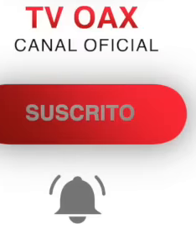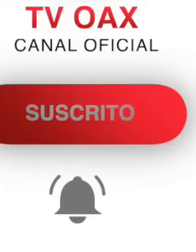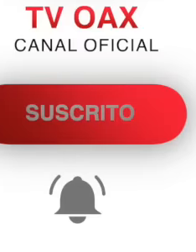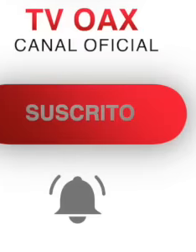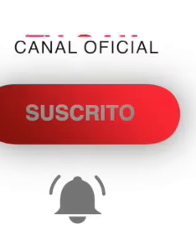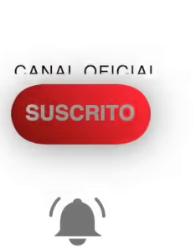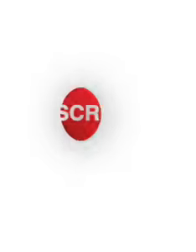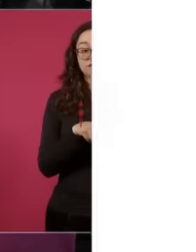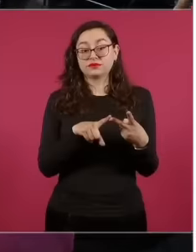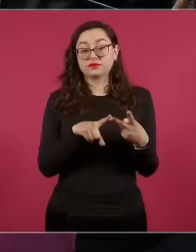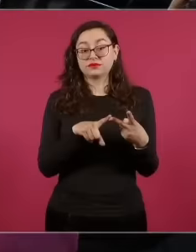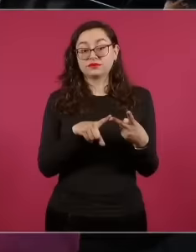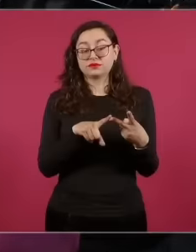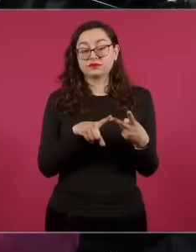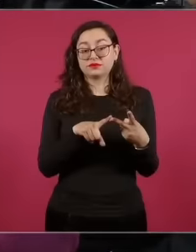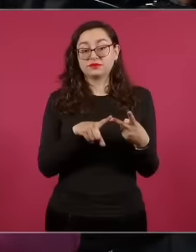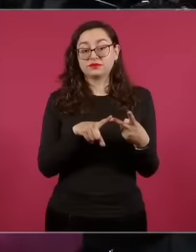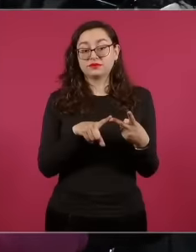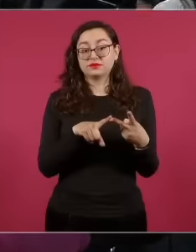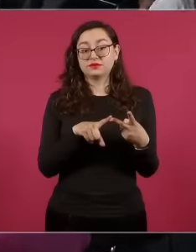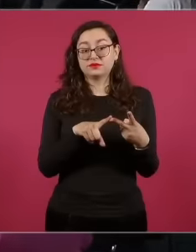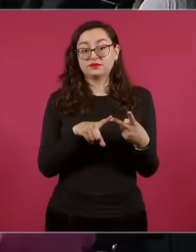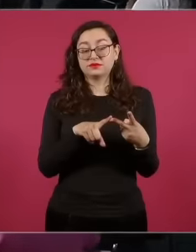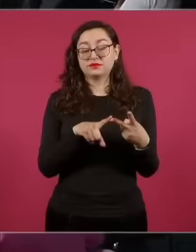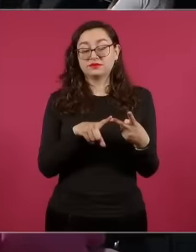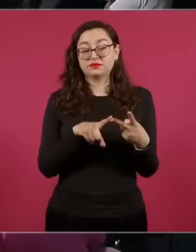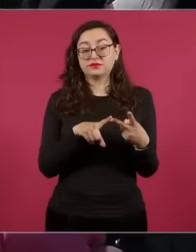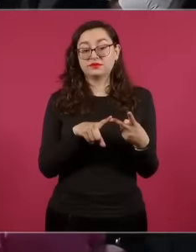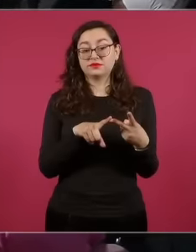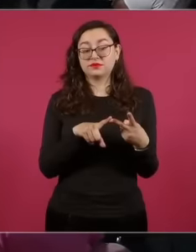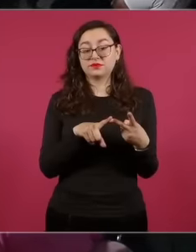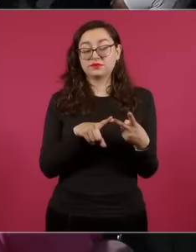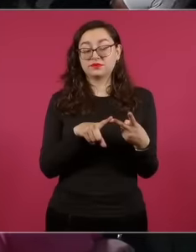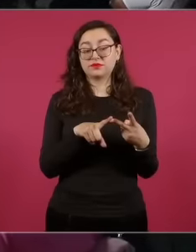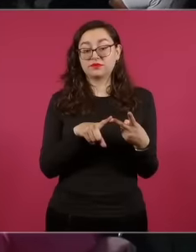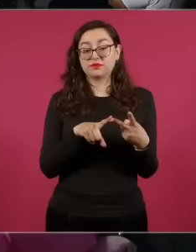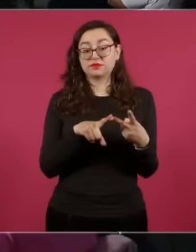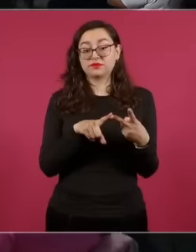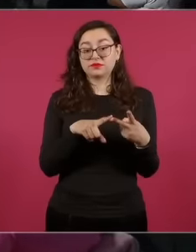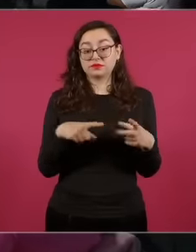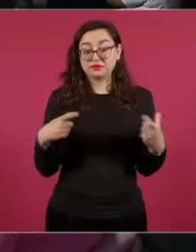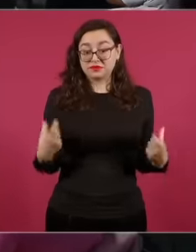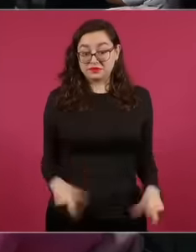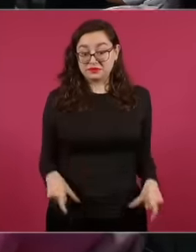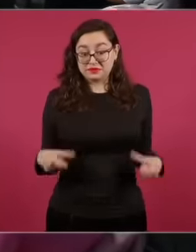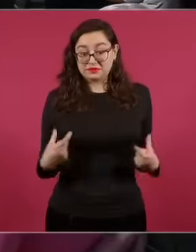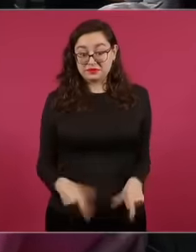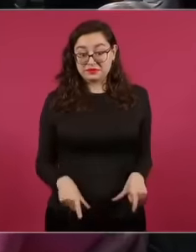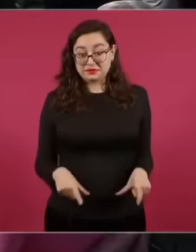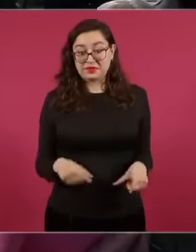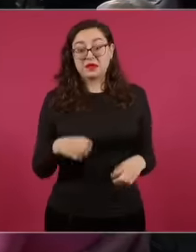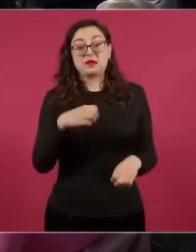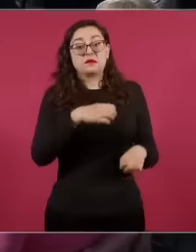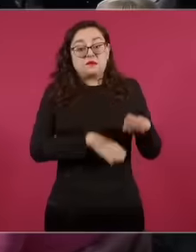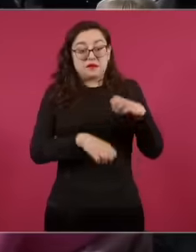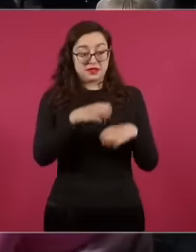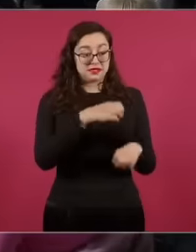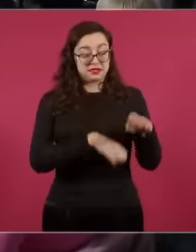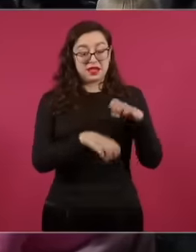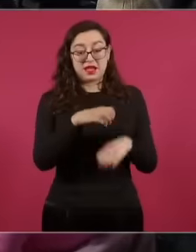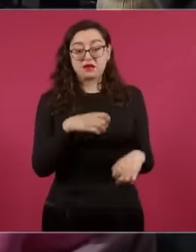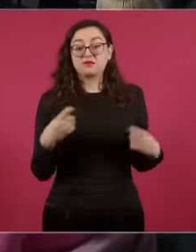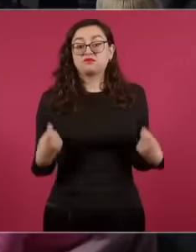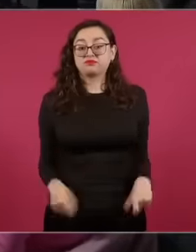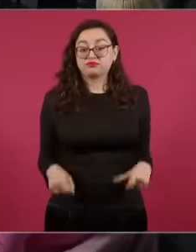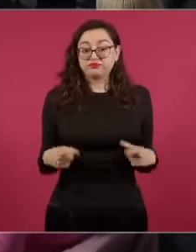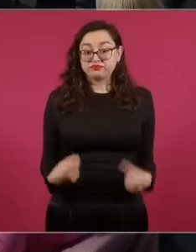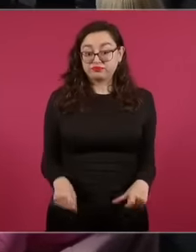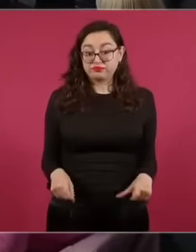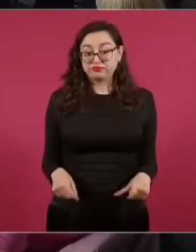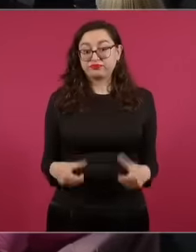of the potentates who felt they were the owners of